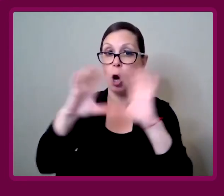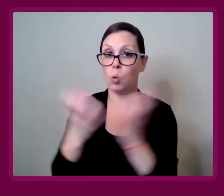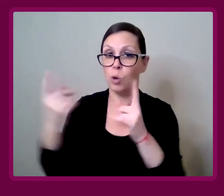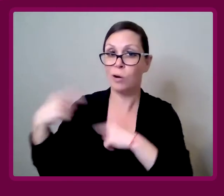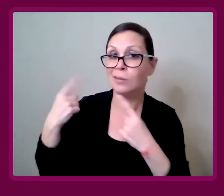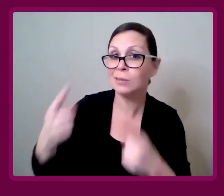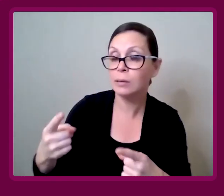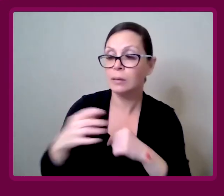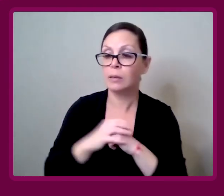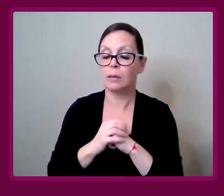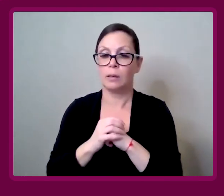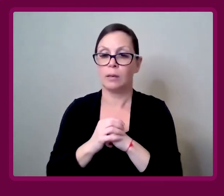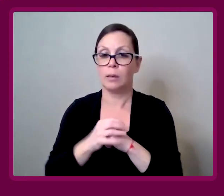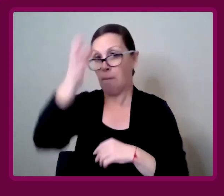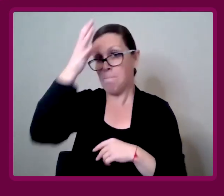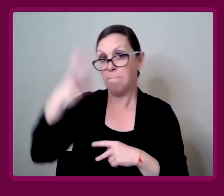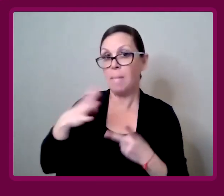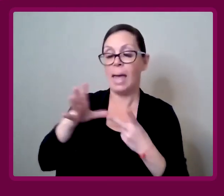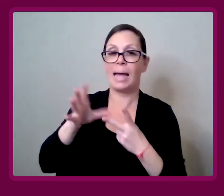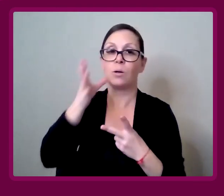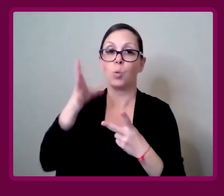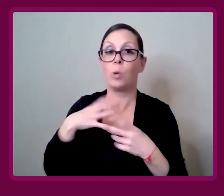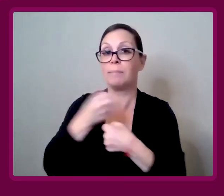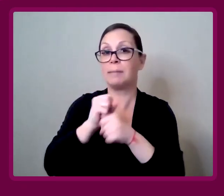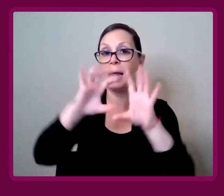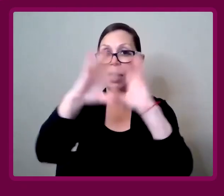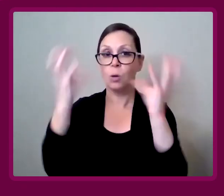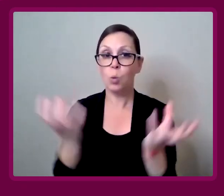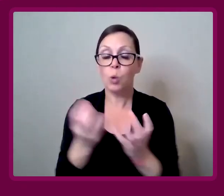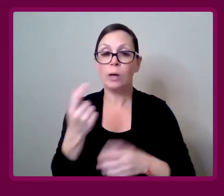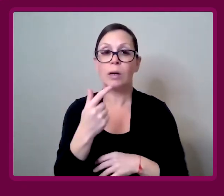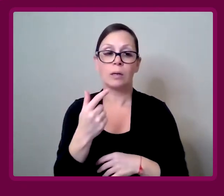world. Someone, men, women, made the world.